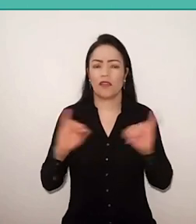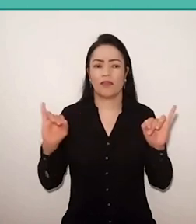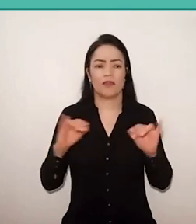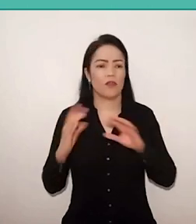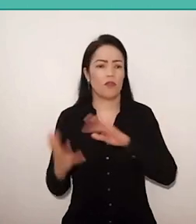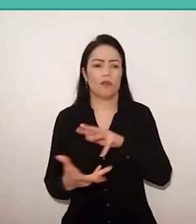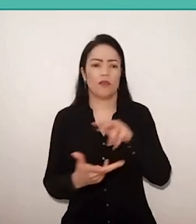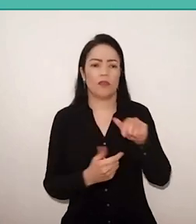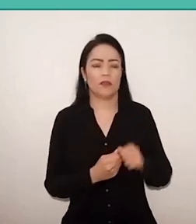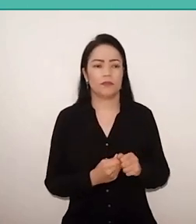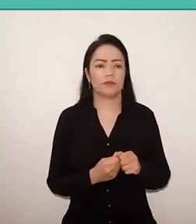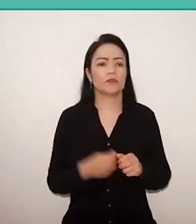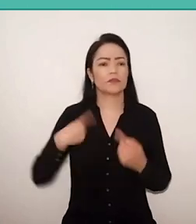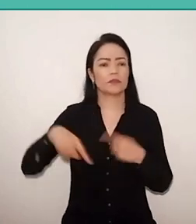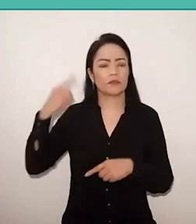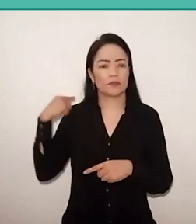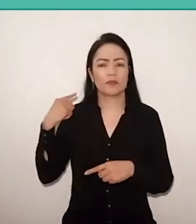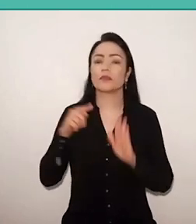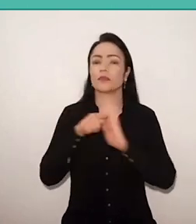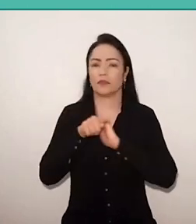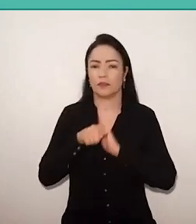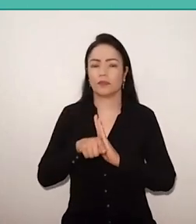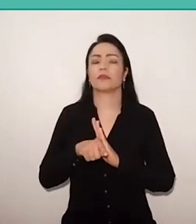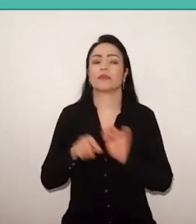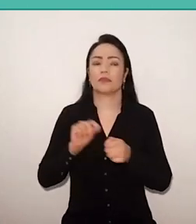Recently, research has been done, investigations that demonstrated